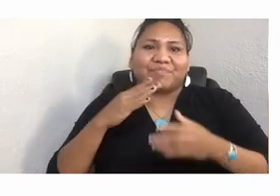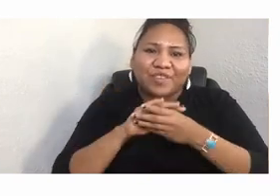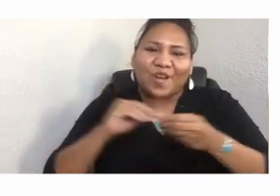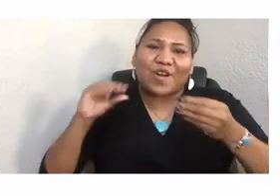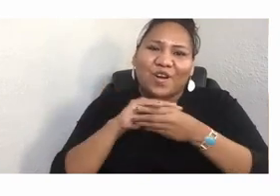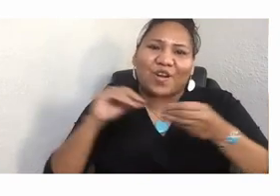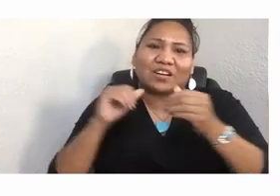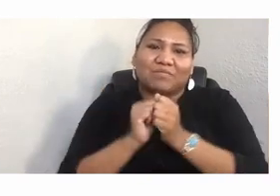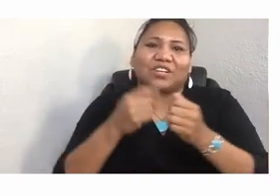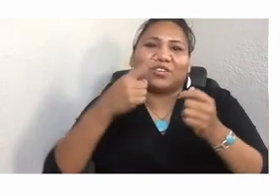I'll just put my contact info up.